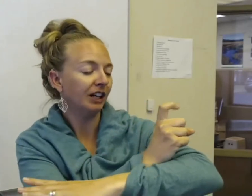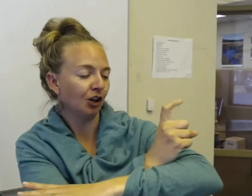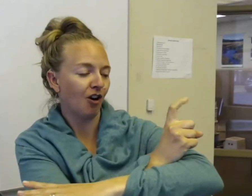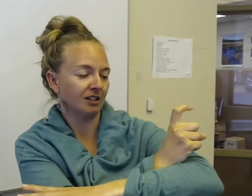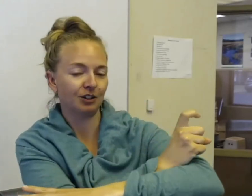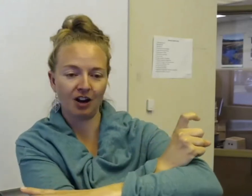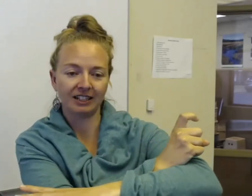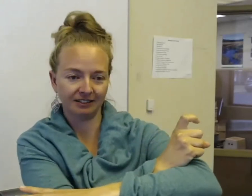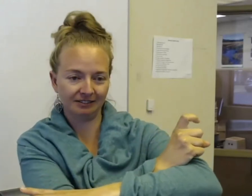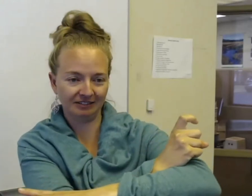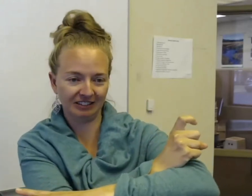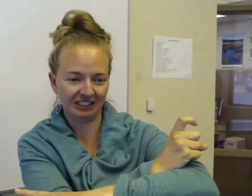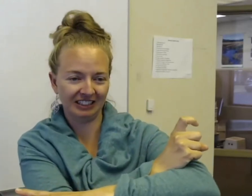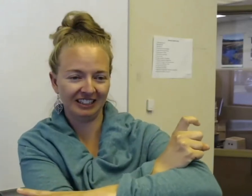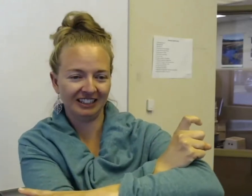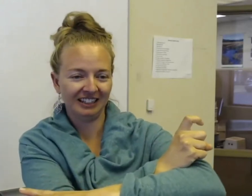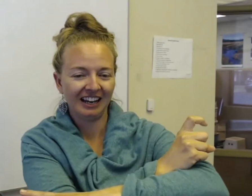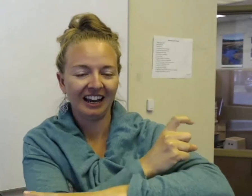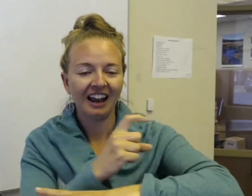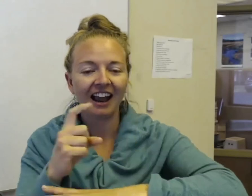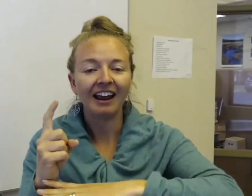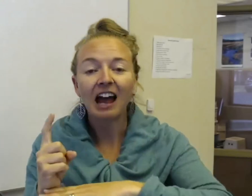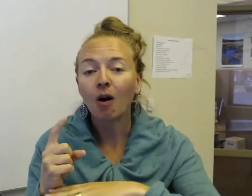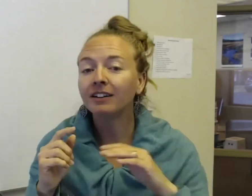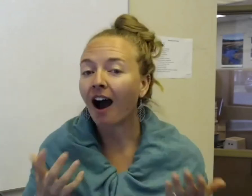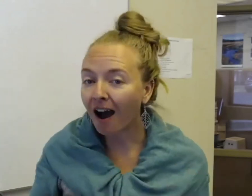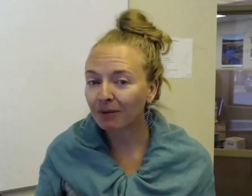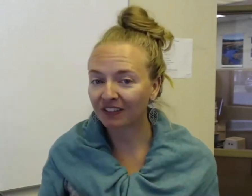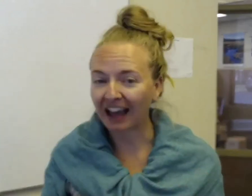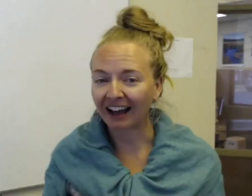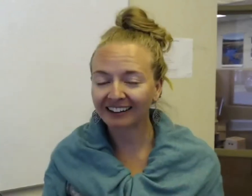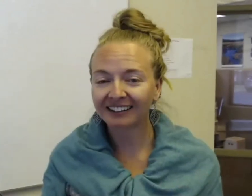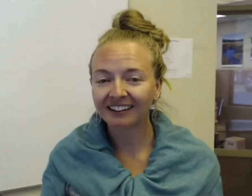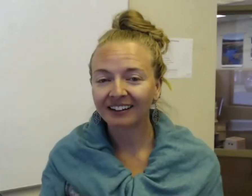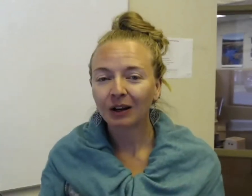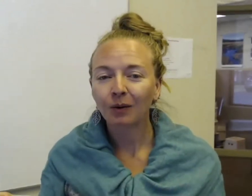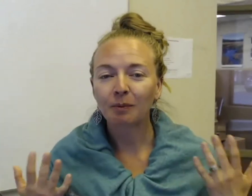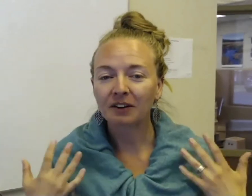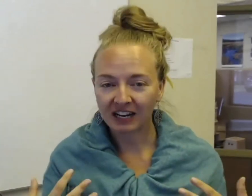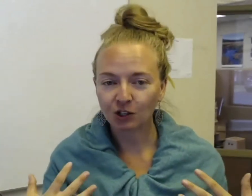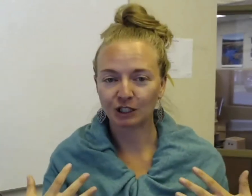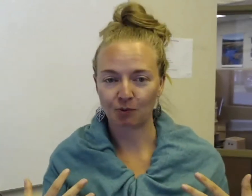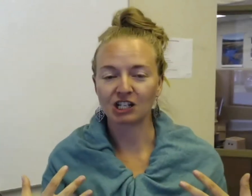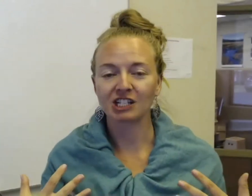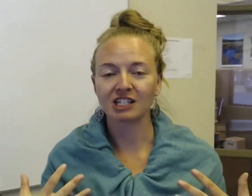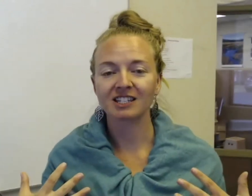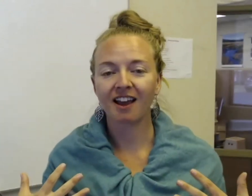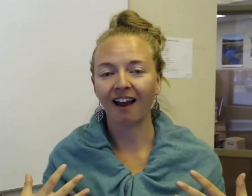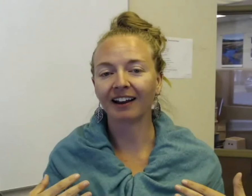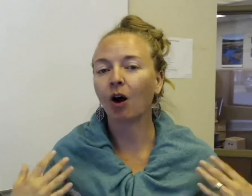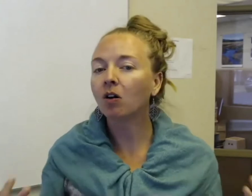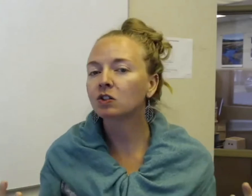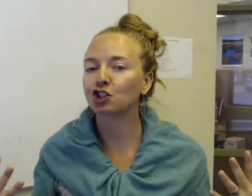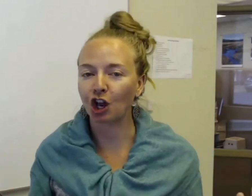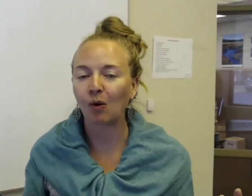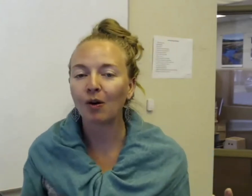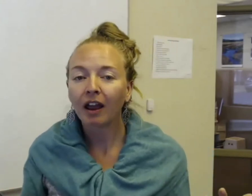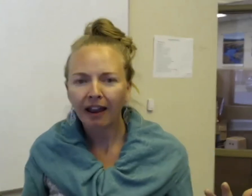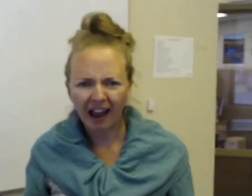across the horizon. And now on top of that, with my facial expressions, I can also show,